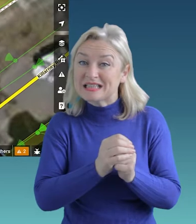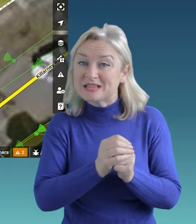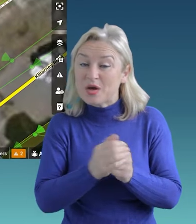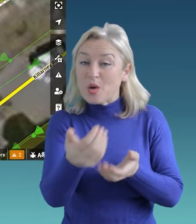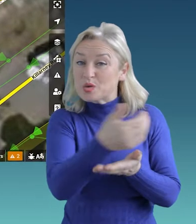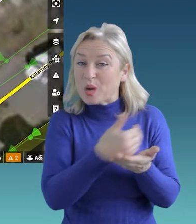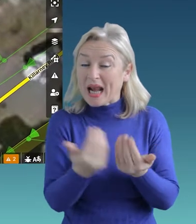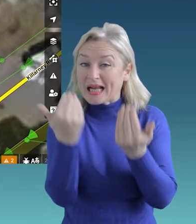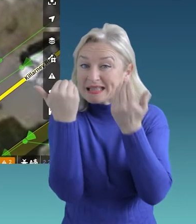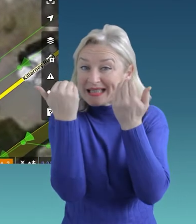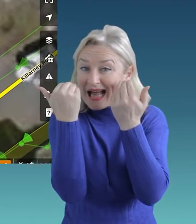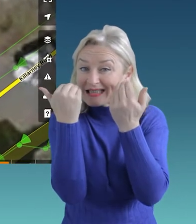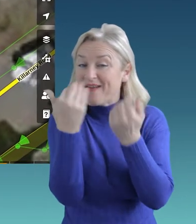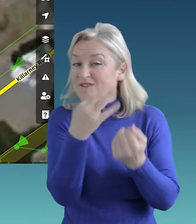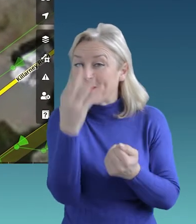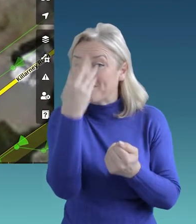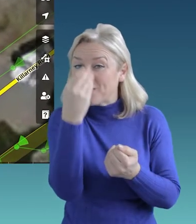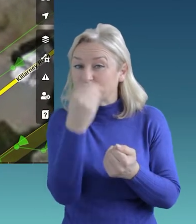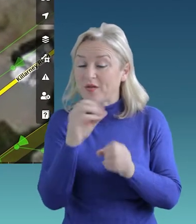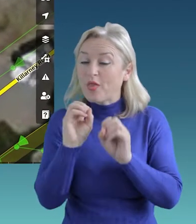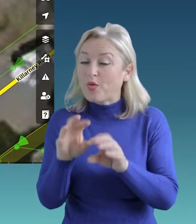And you can use the photos that you’ve taken or that others have taken.